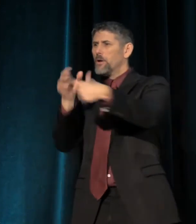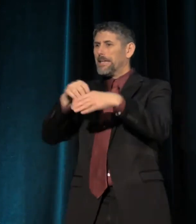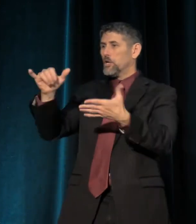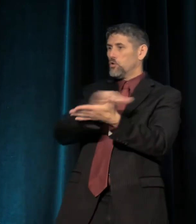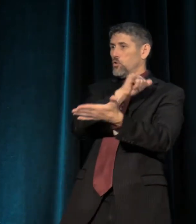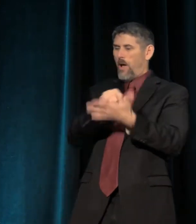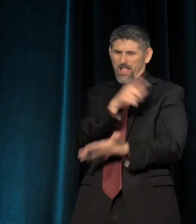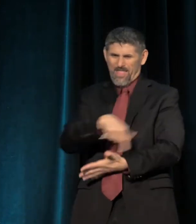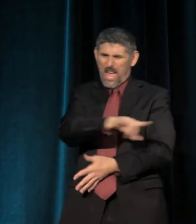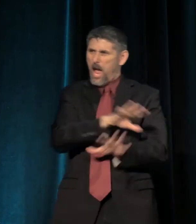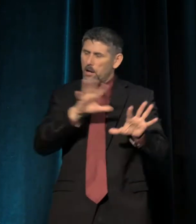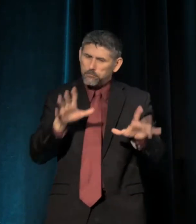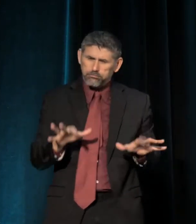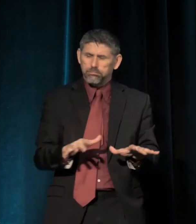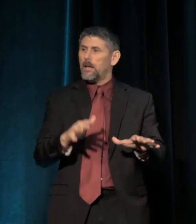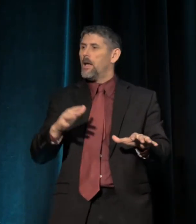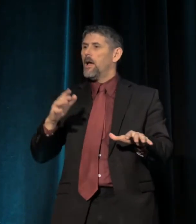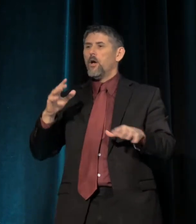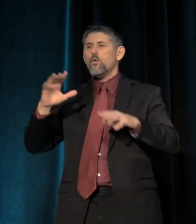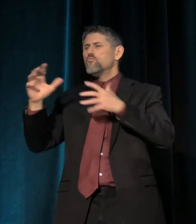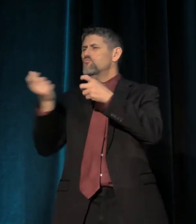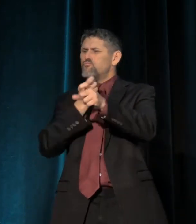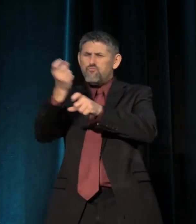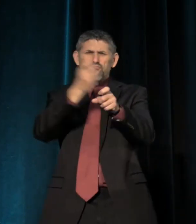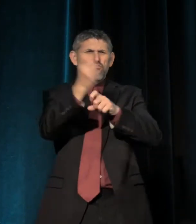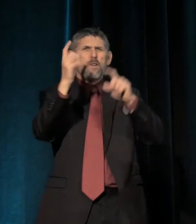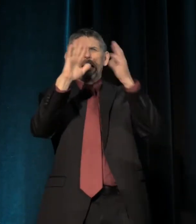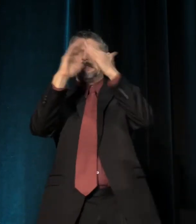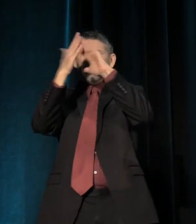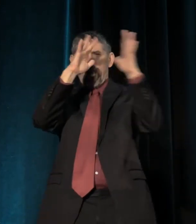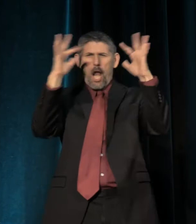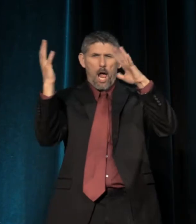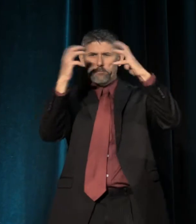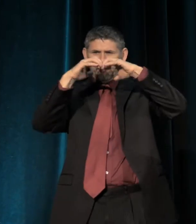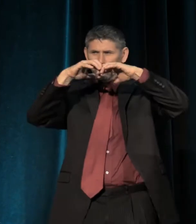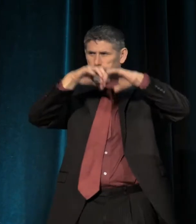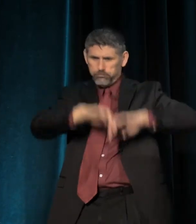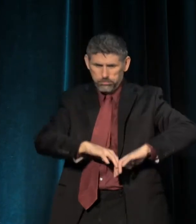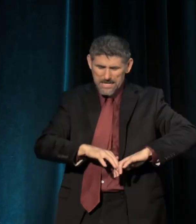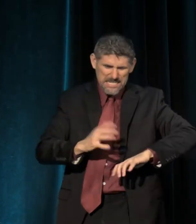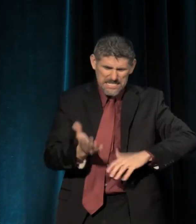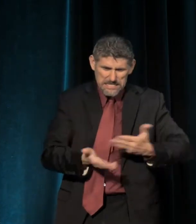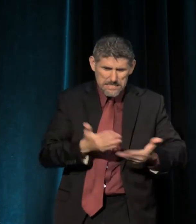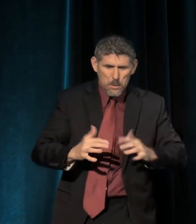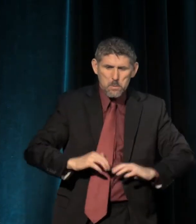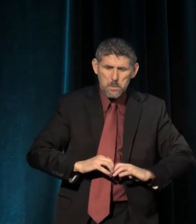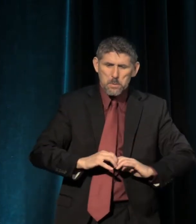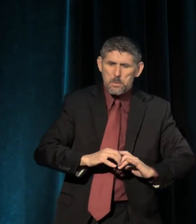built from the ruins of civil society, a kind of cultural movement that over four decades later